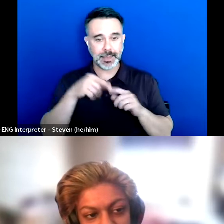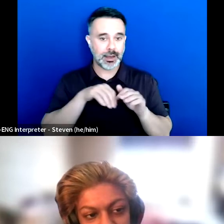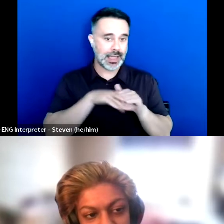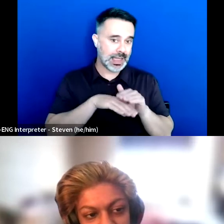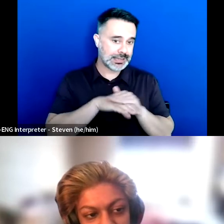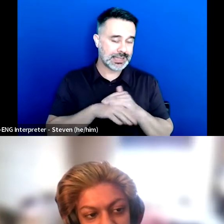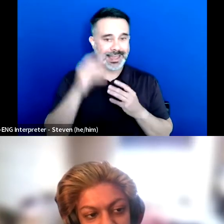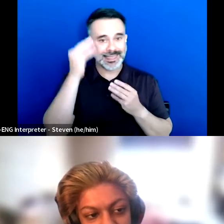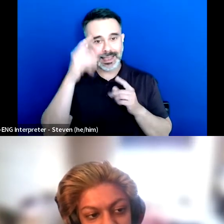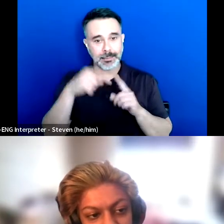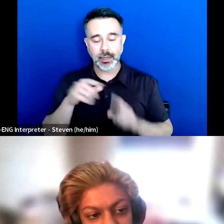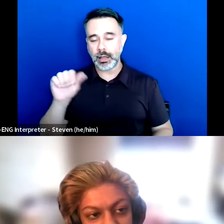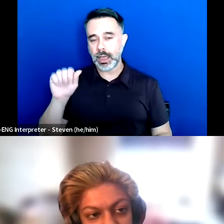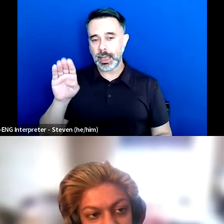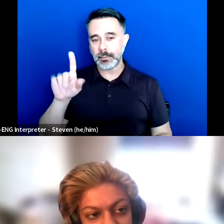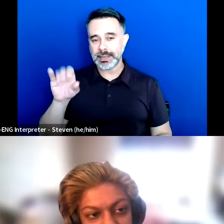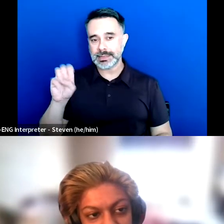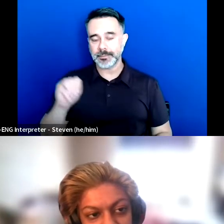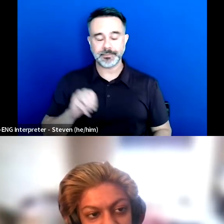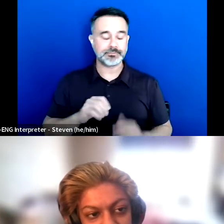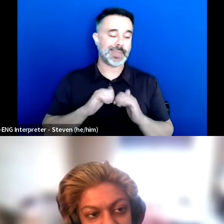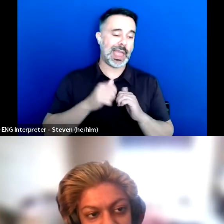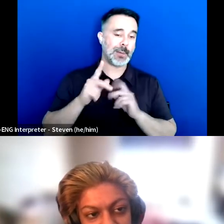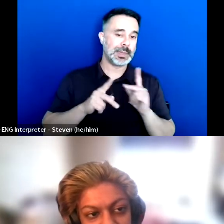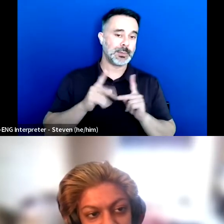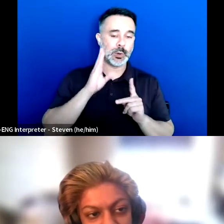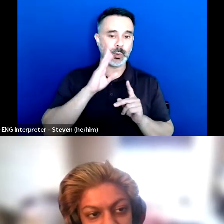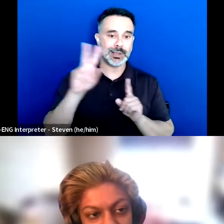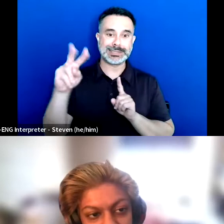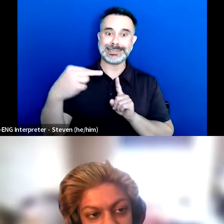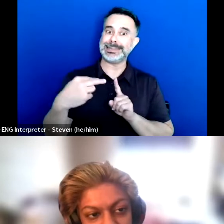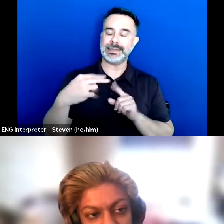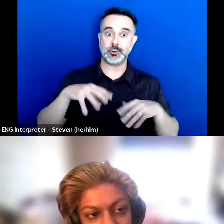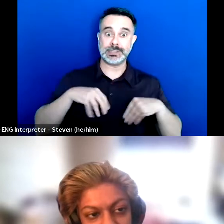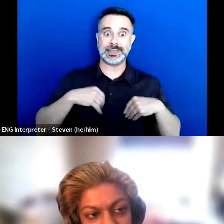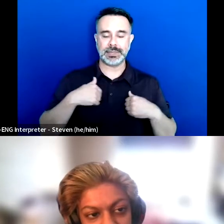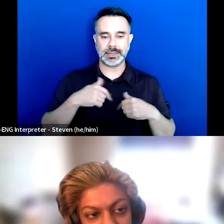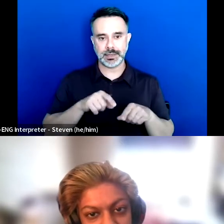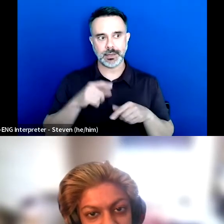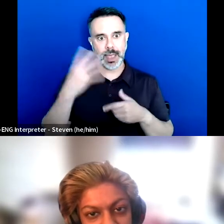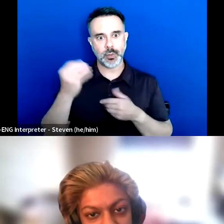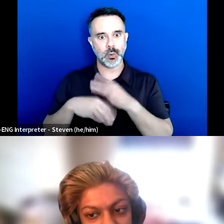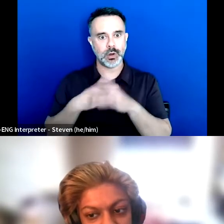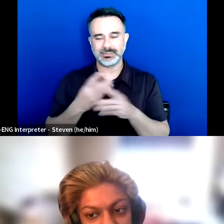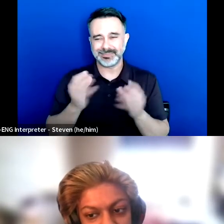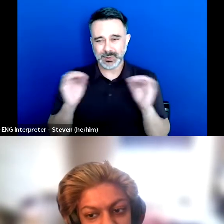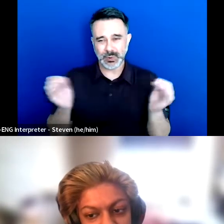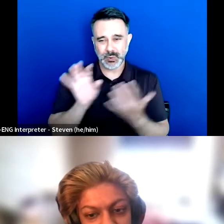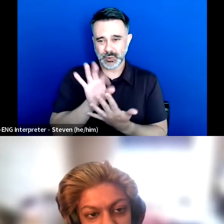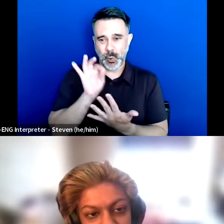I have to think about how people are going to receive me when I go out into the world. So I don't have a choice to experiencing that.